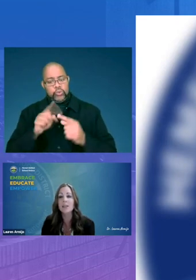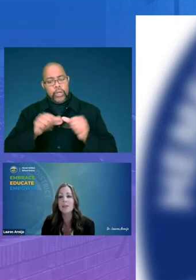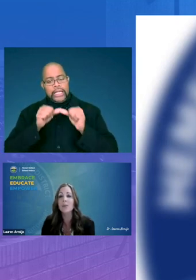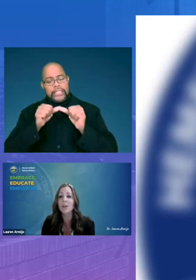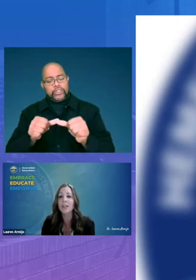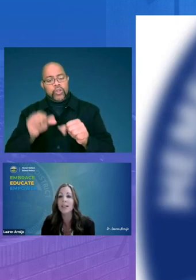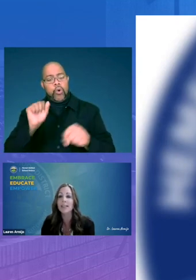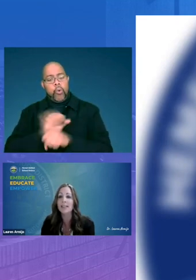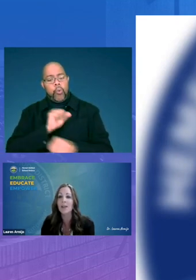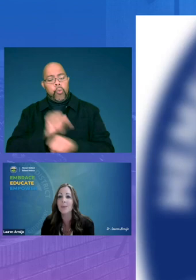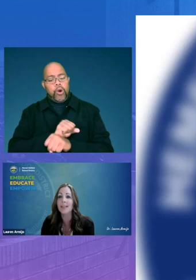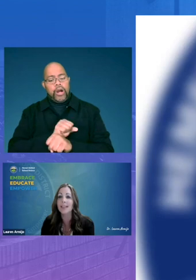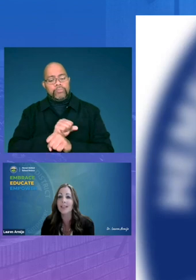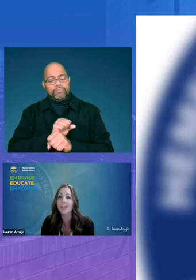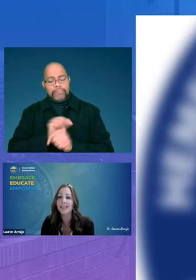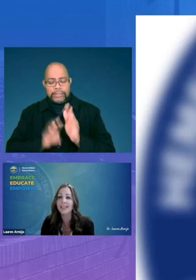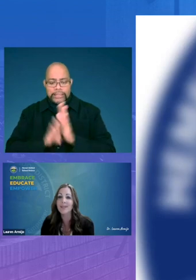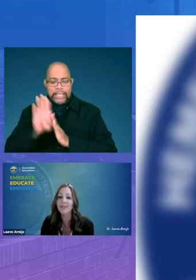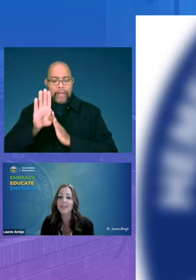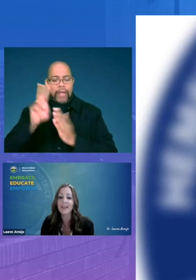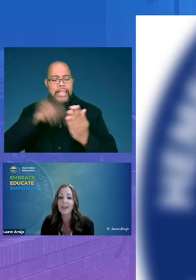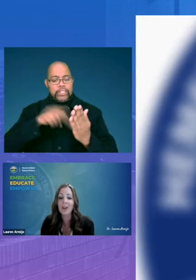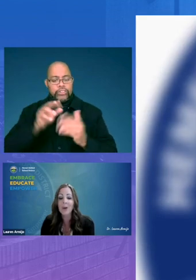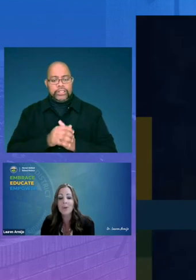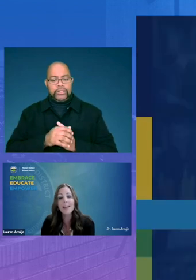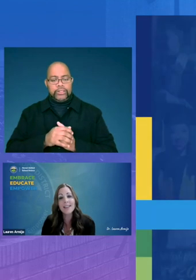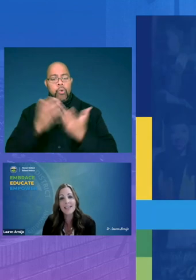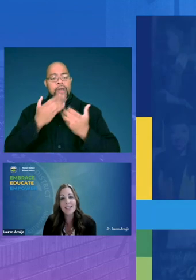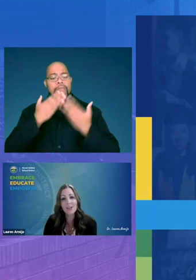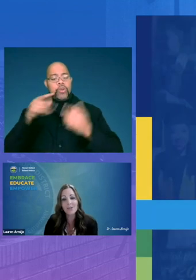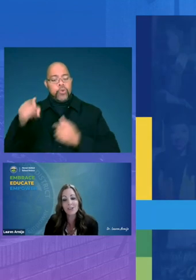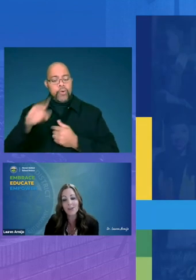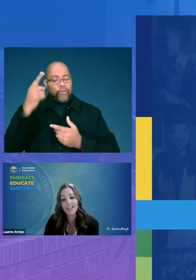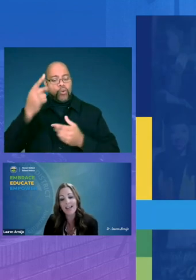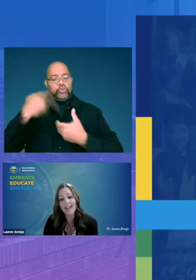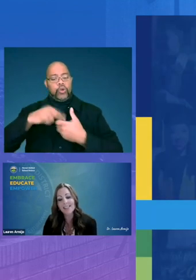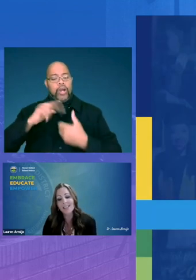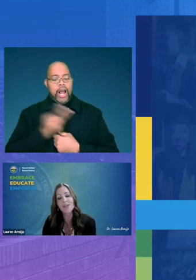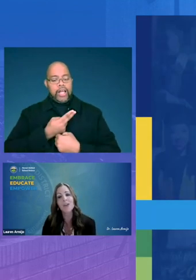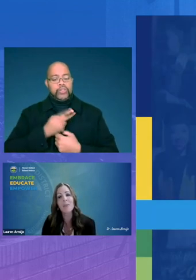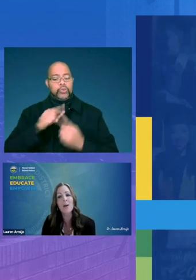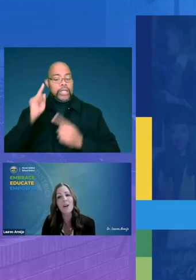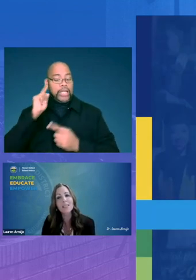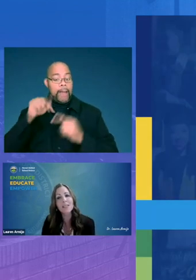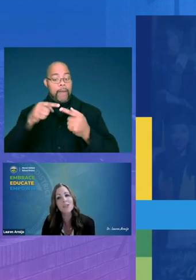the work in accelerating literacy we want to thank you for joining us to hear about our district's